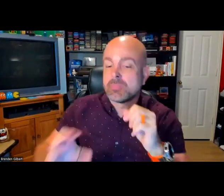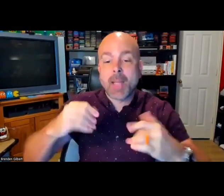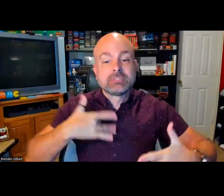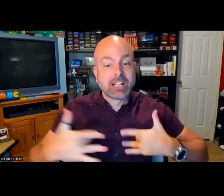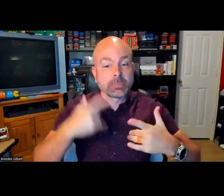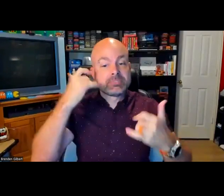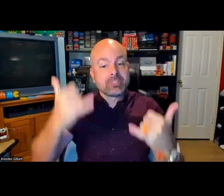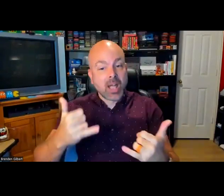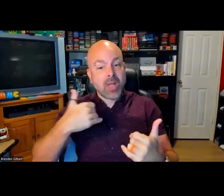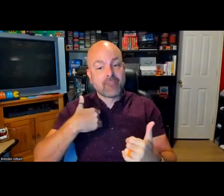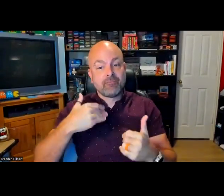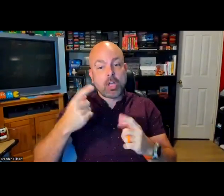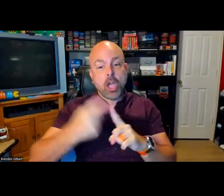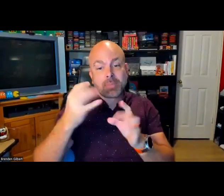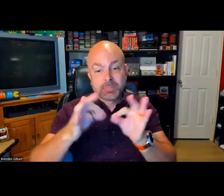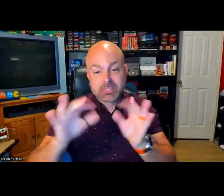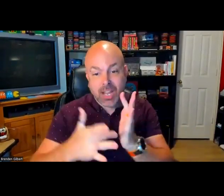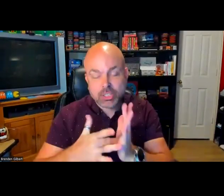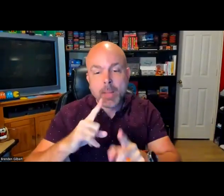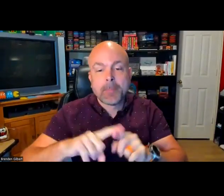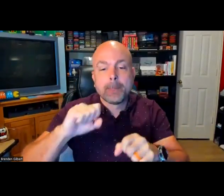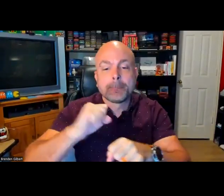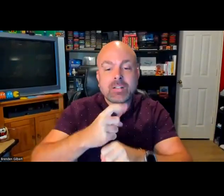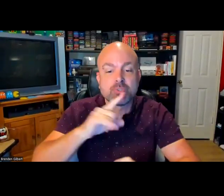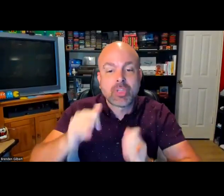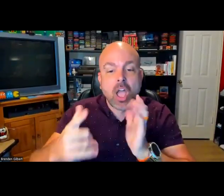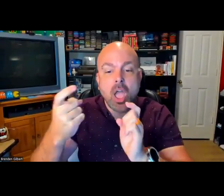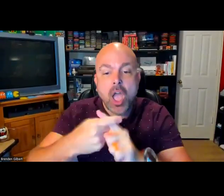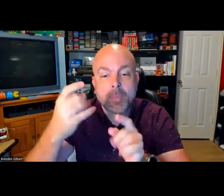at my notes to make sure there isn't something else. Automated